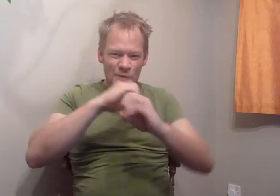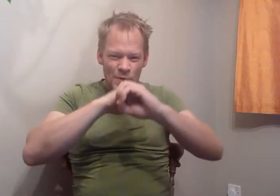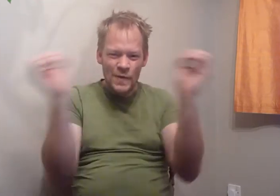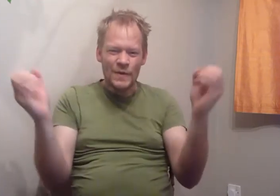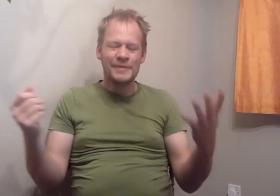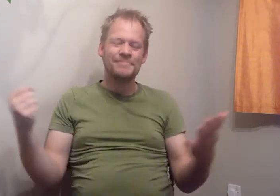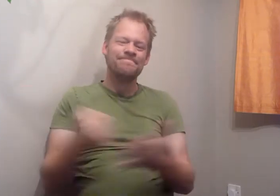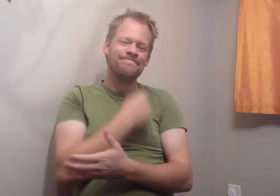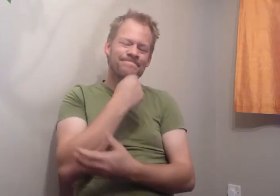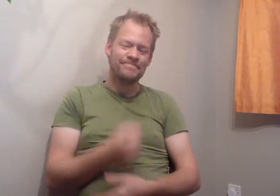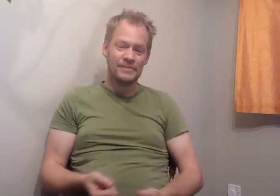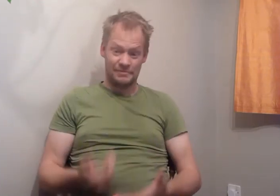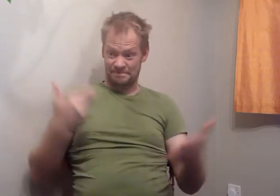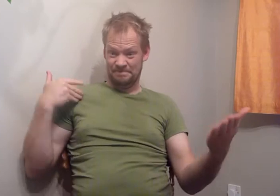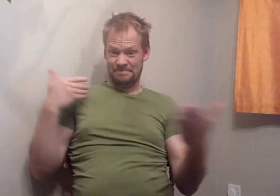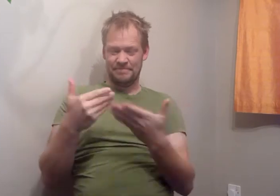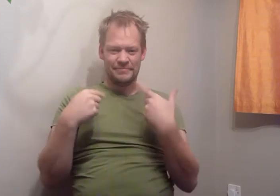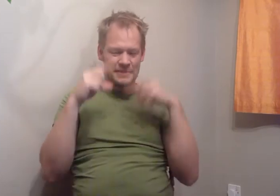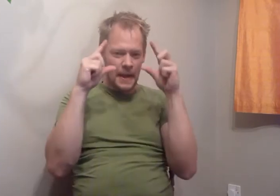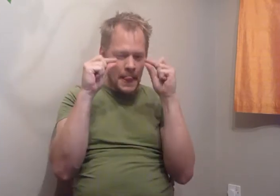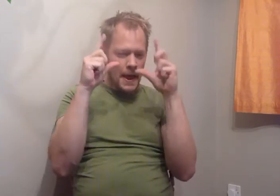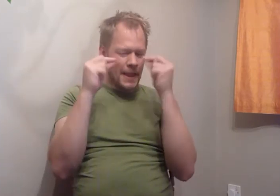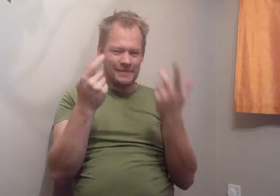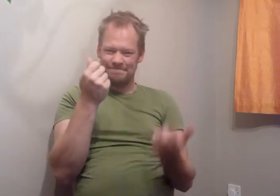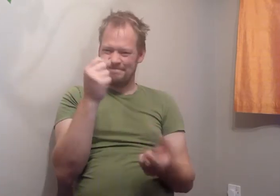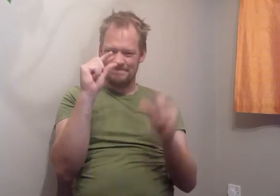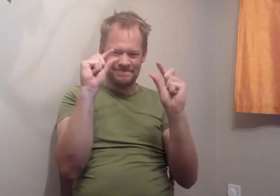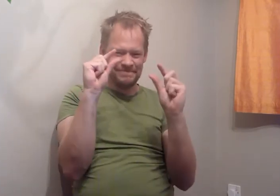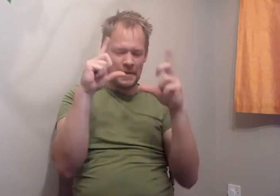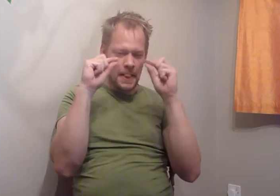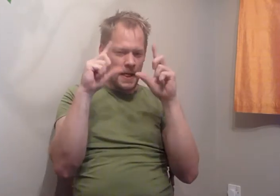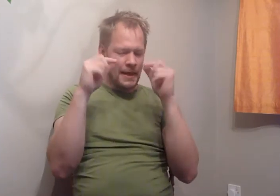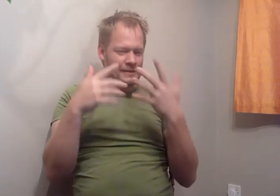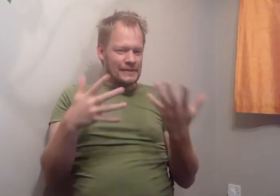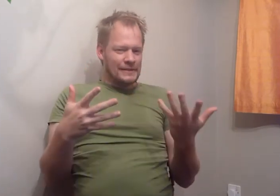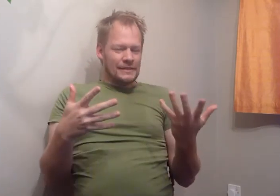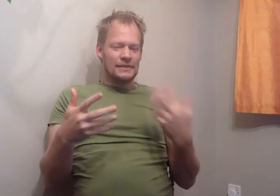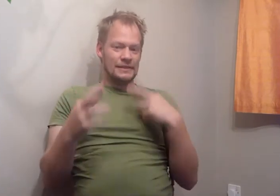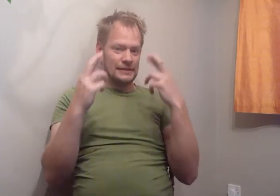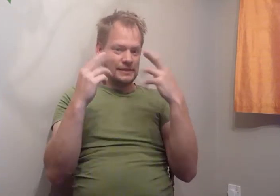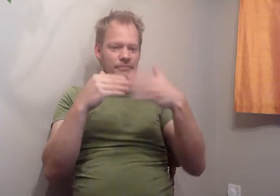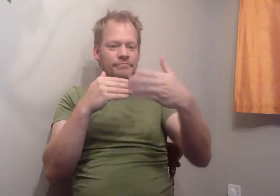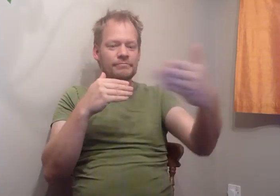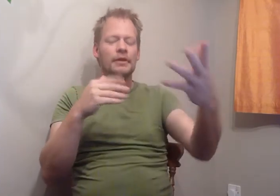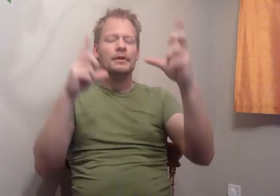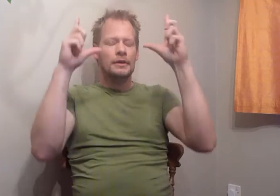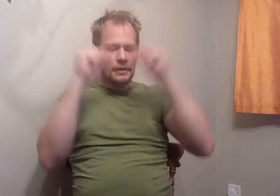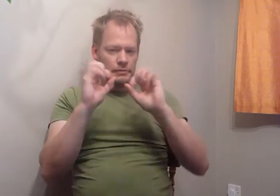(Dang!) He hasn't had much sleep lately- and hopes to catch up later.